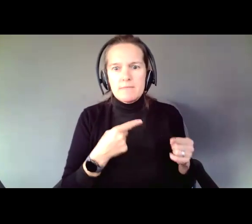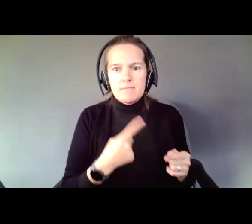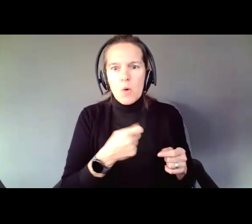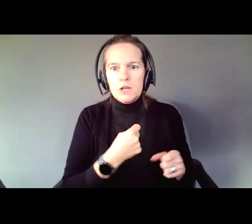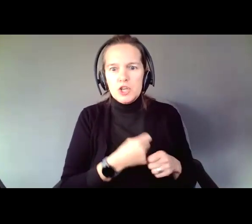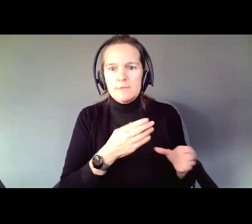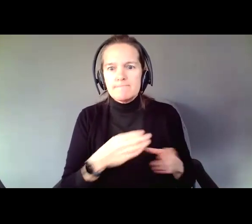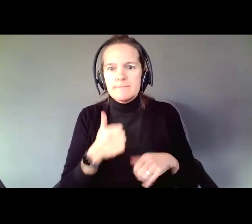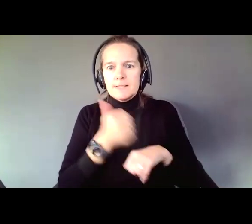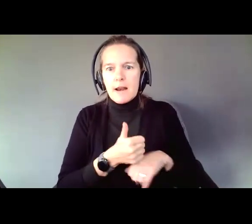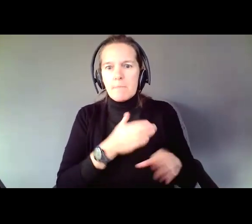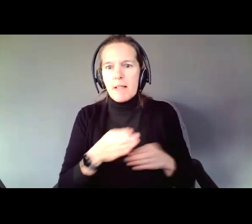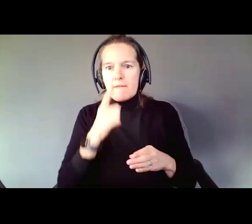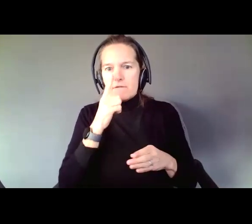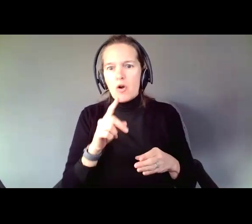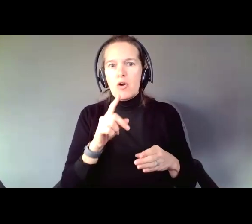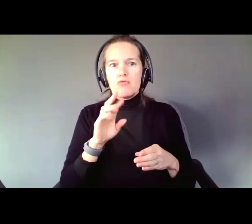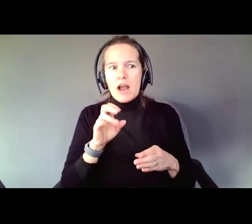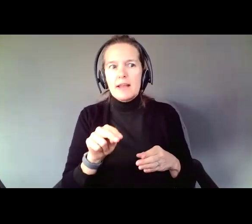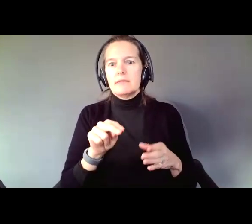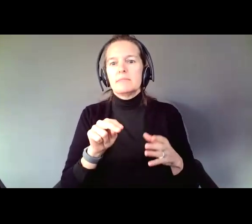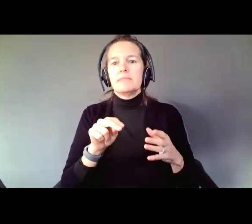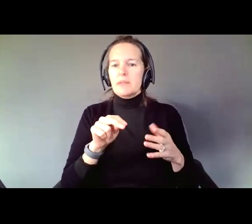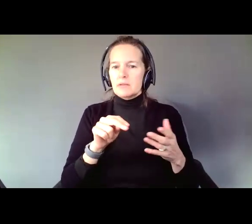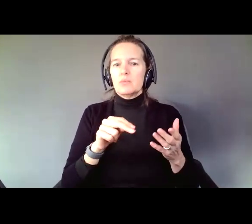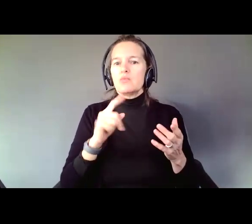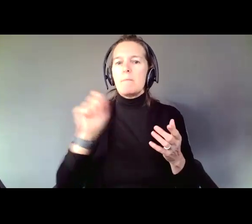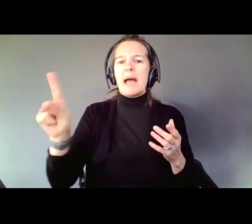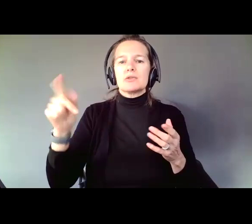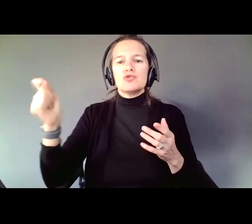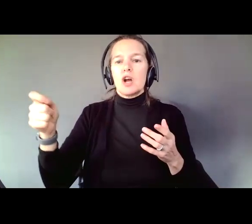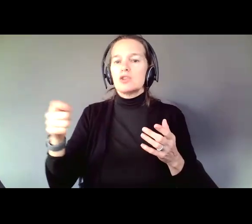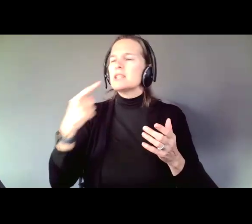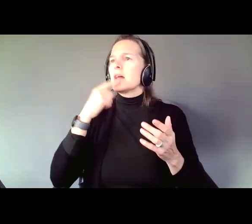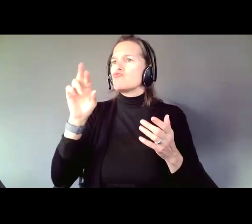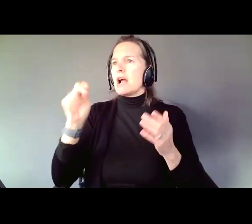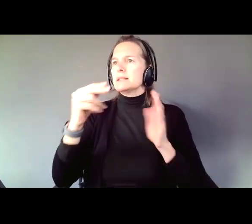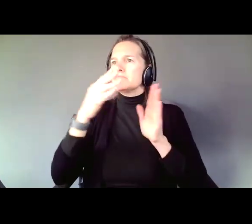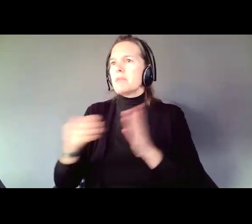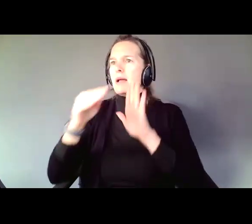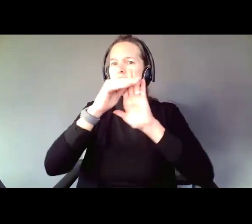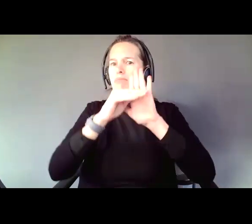And went right back to that judge, that Ryan had a plan in place. He was going to work with his family, he was gonna do this, he was gonna have systems set up to